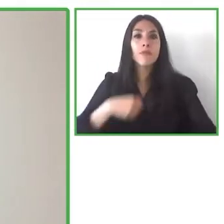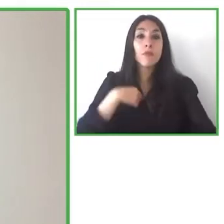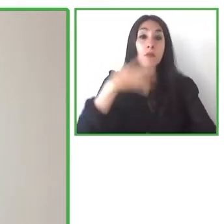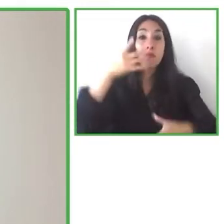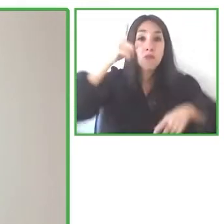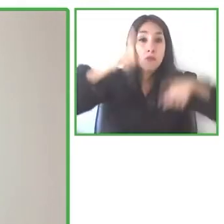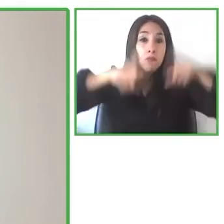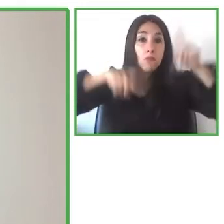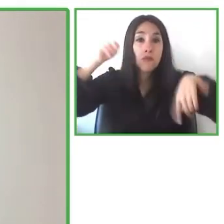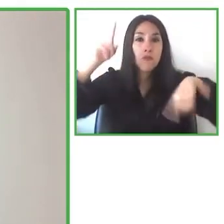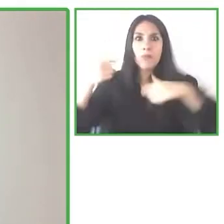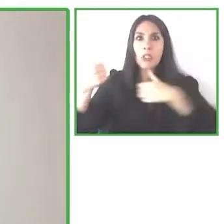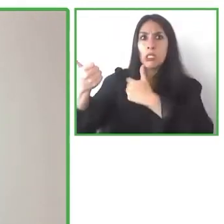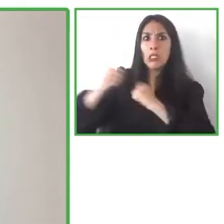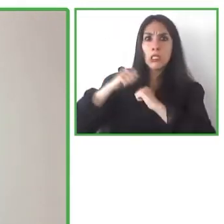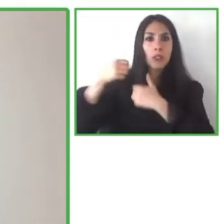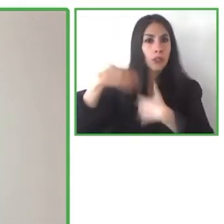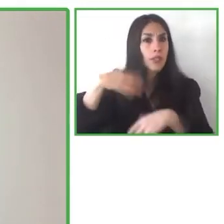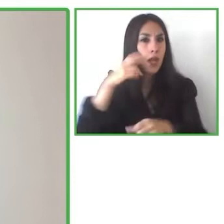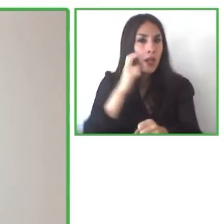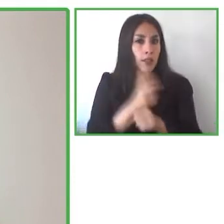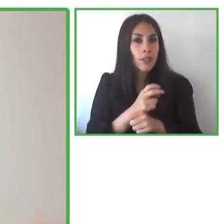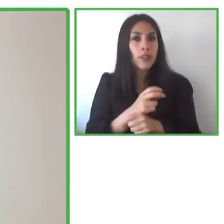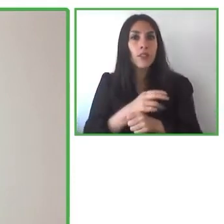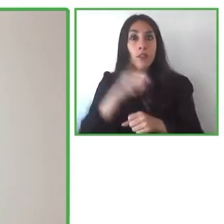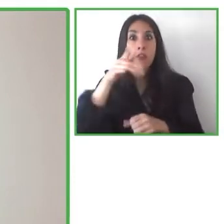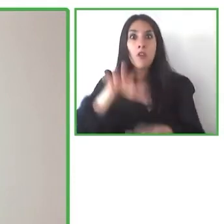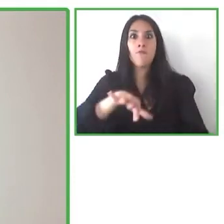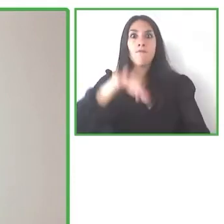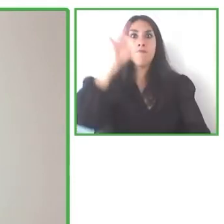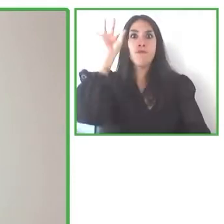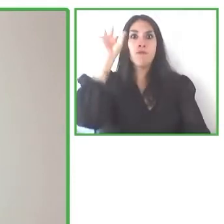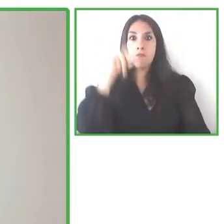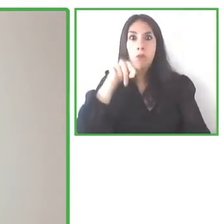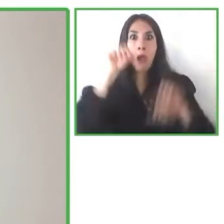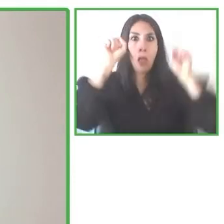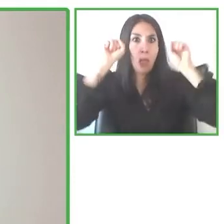how can we make sure that these technologies can really be replicable, scalable,